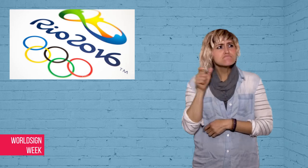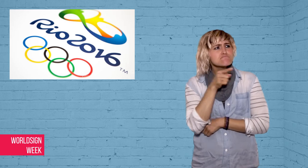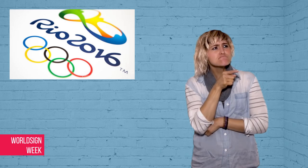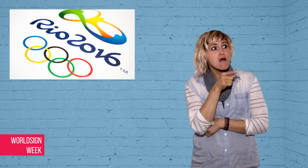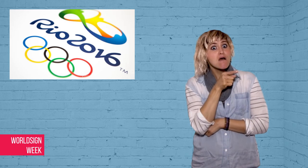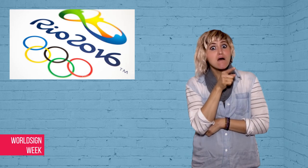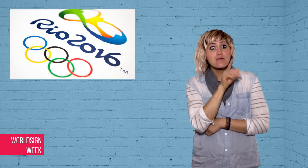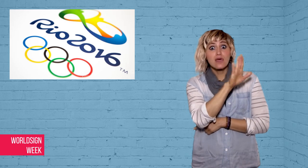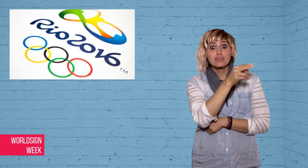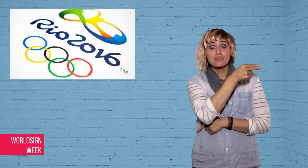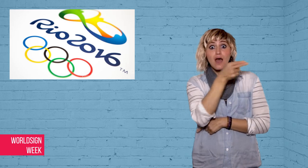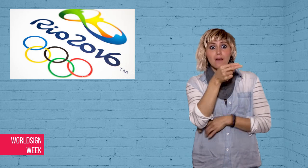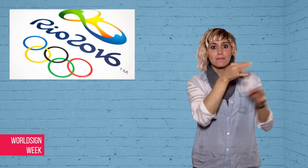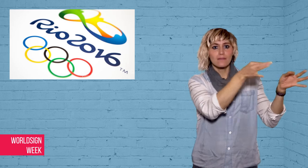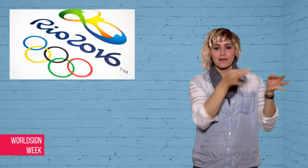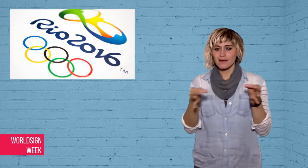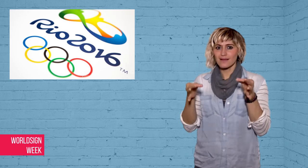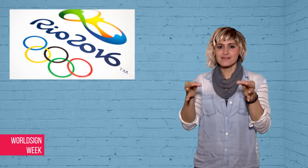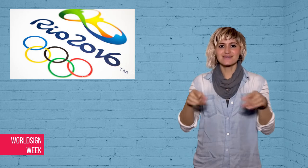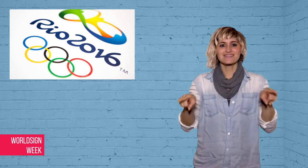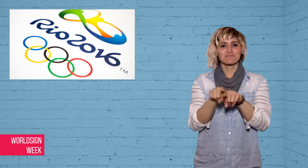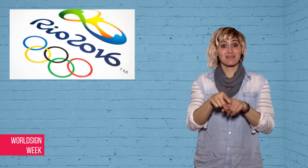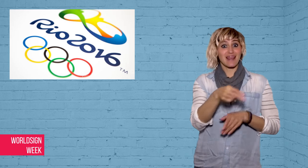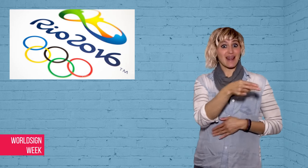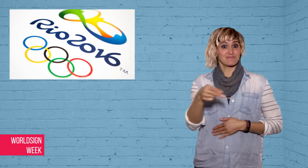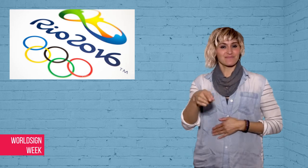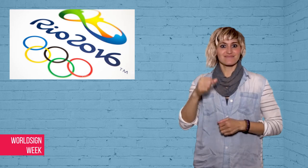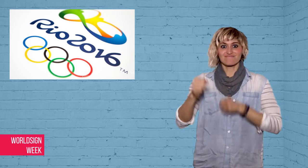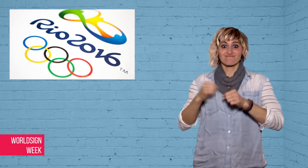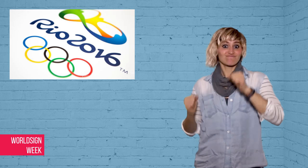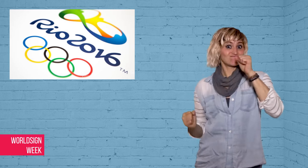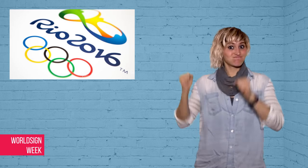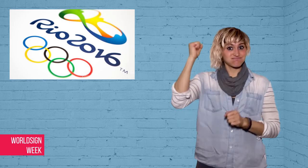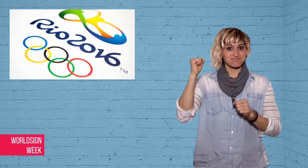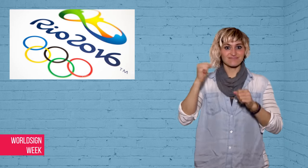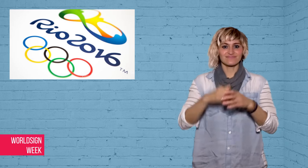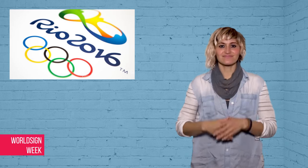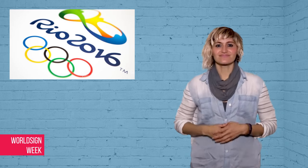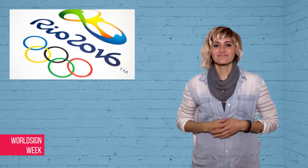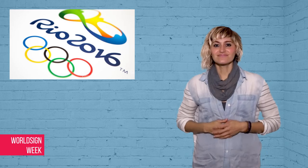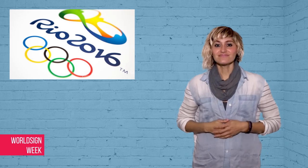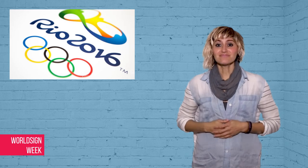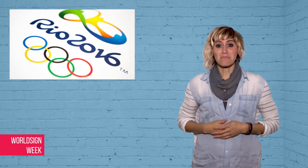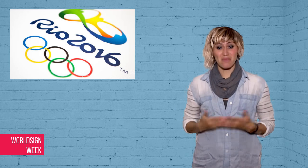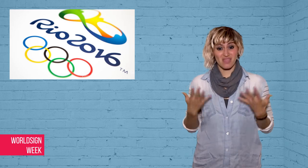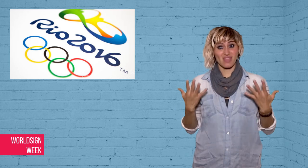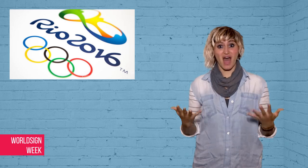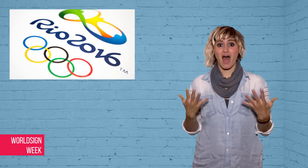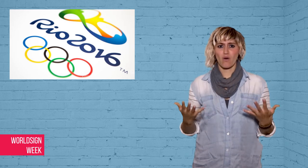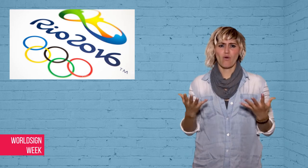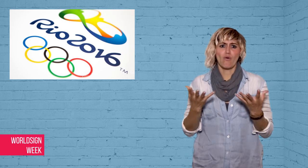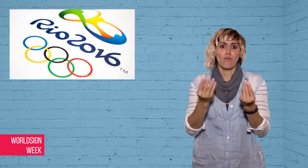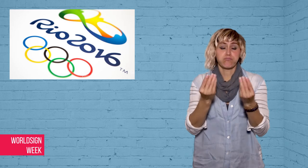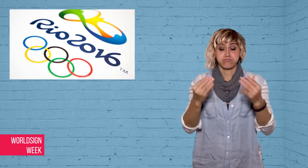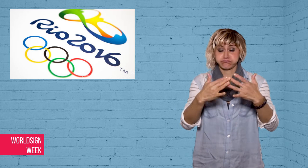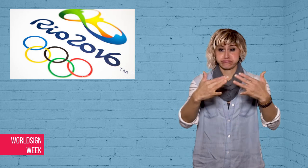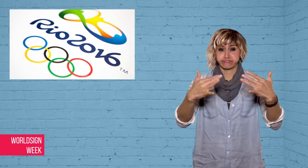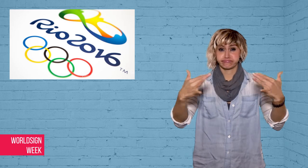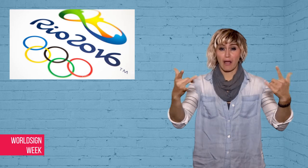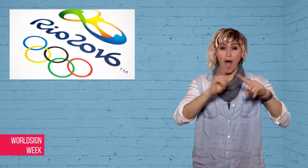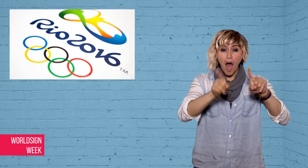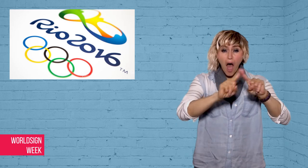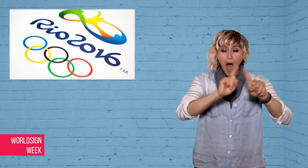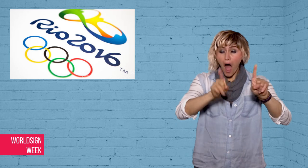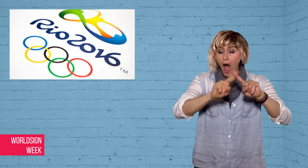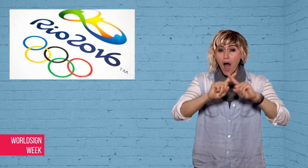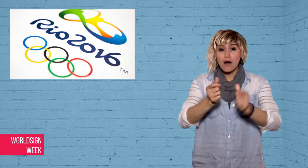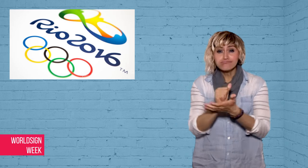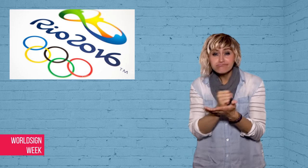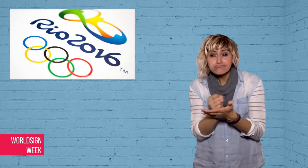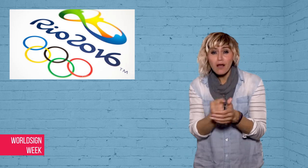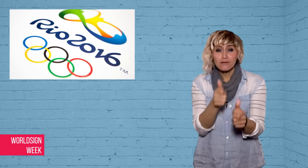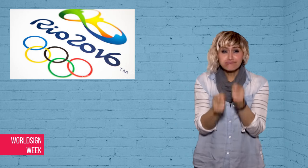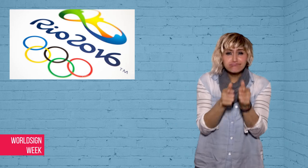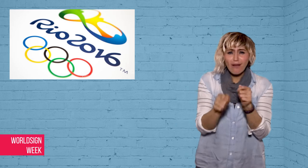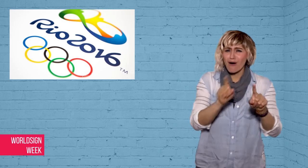Today, there are more than 100 Mario Bros